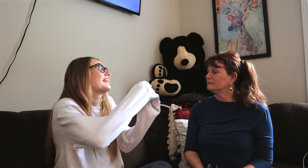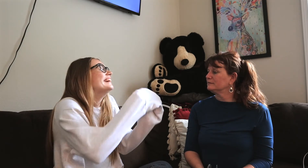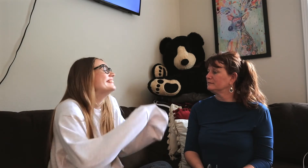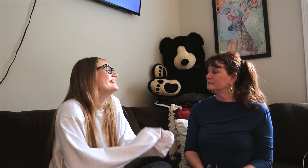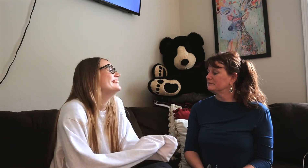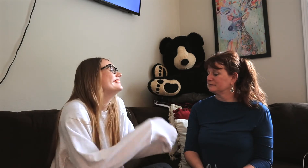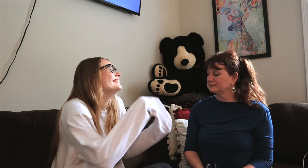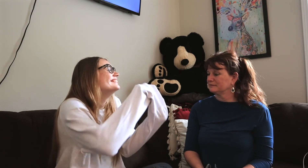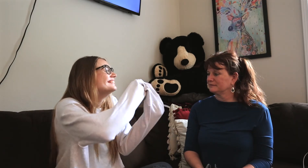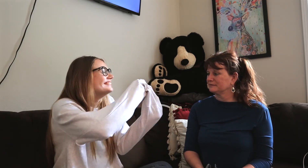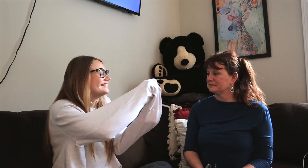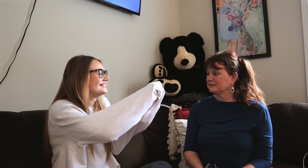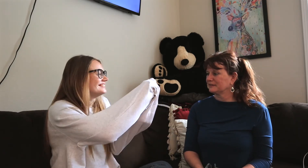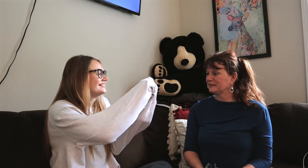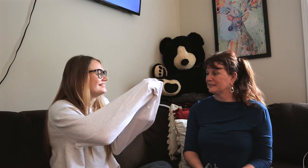*giggle*